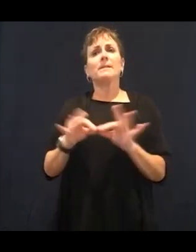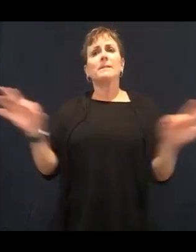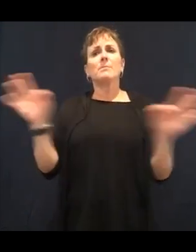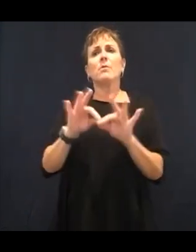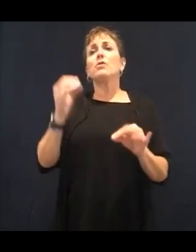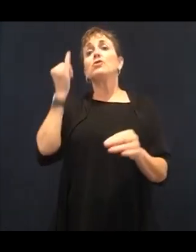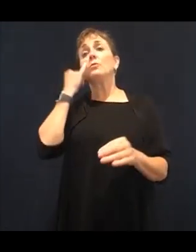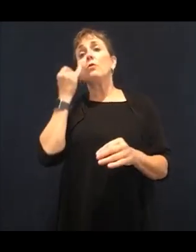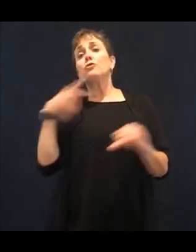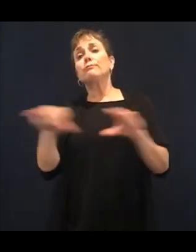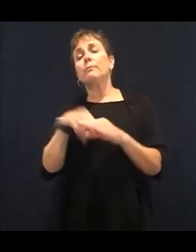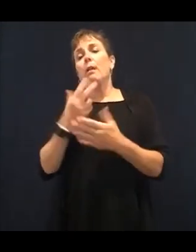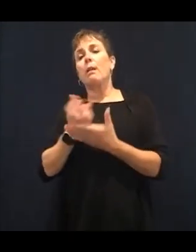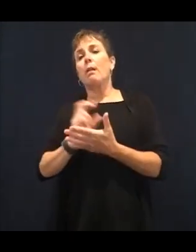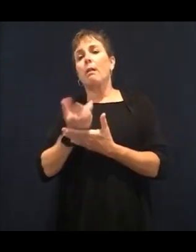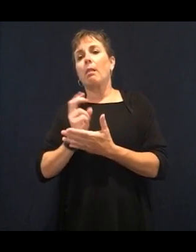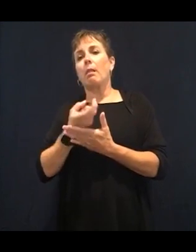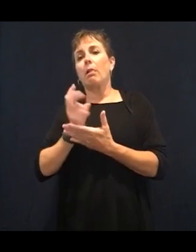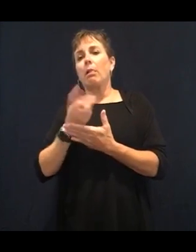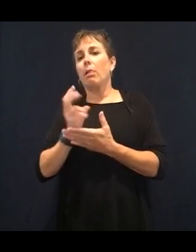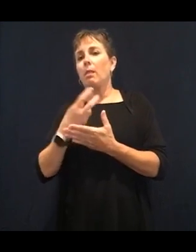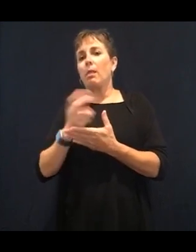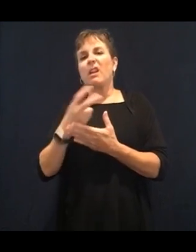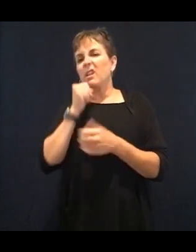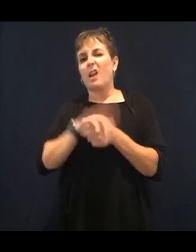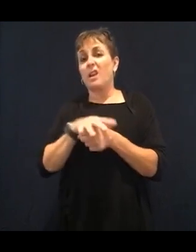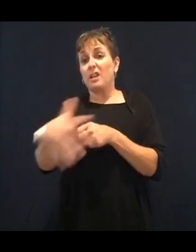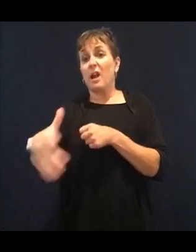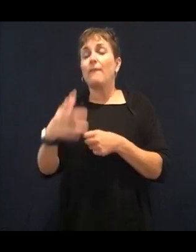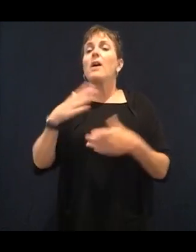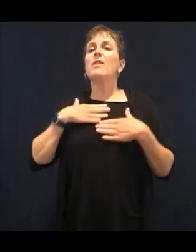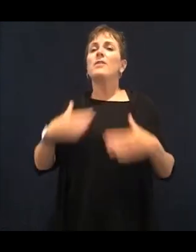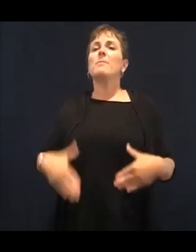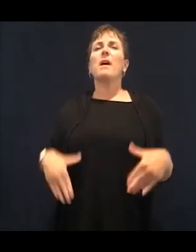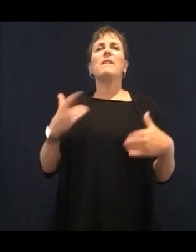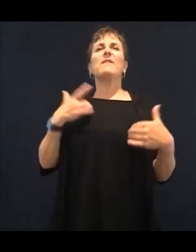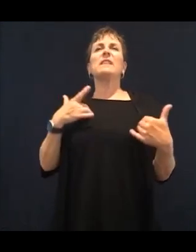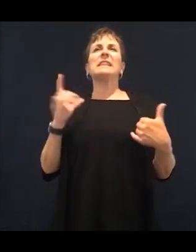So that's when we kind of go to those quick energy fixes like our sugar or